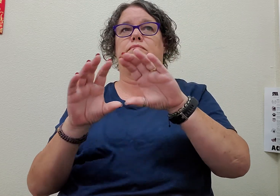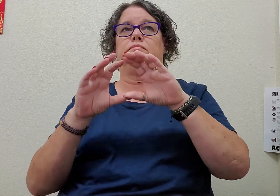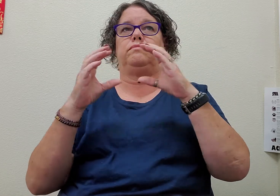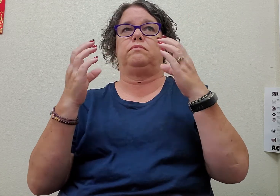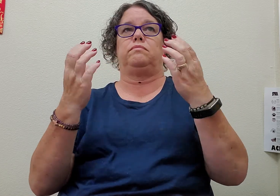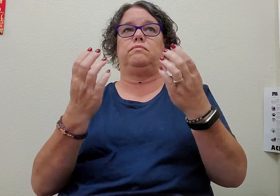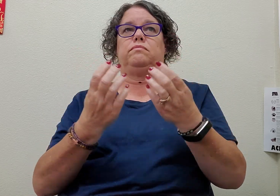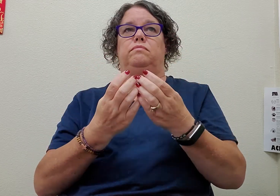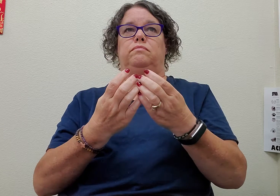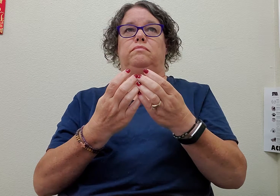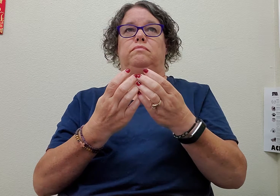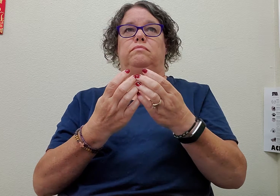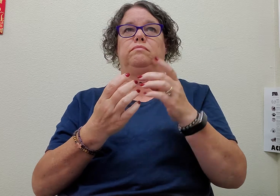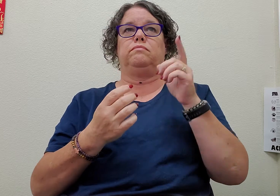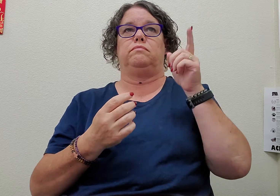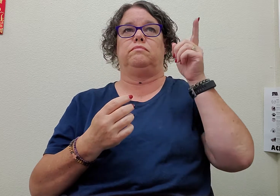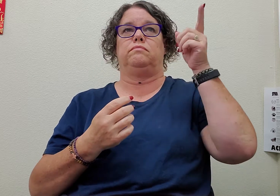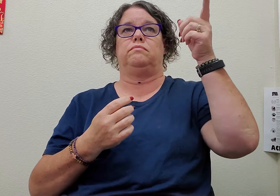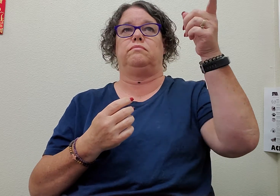class there/over there